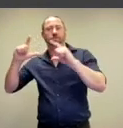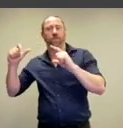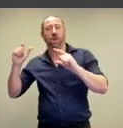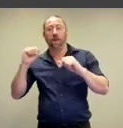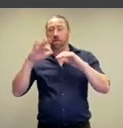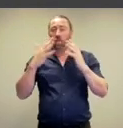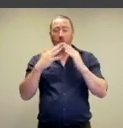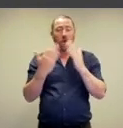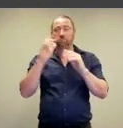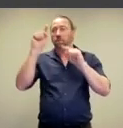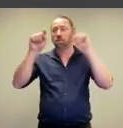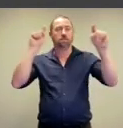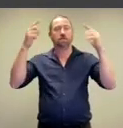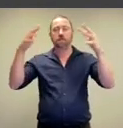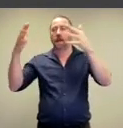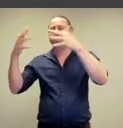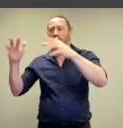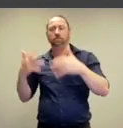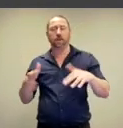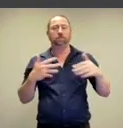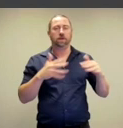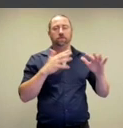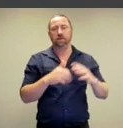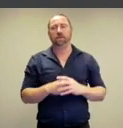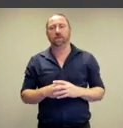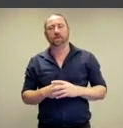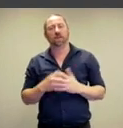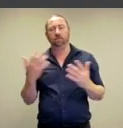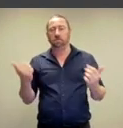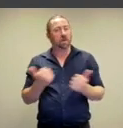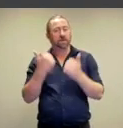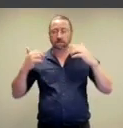shoots, he's organized them